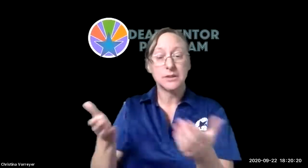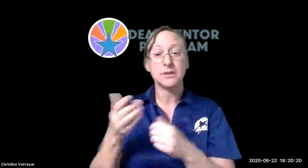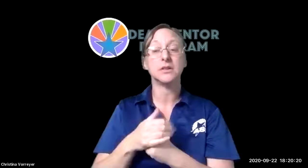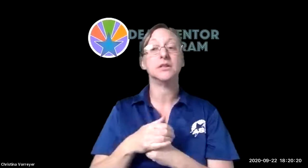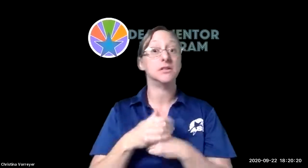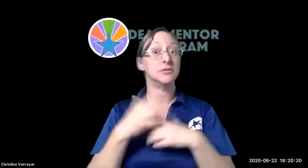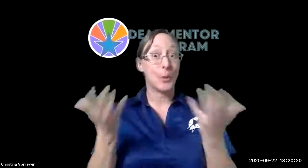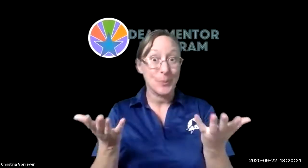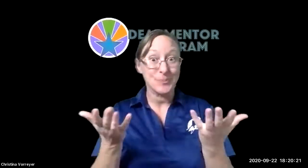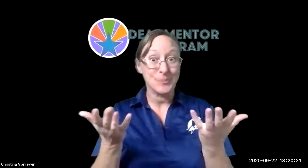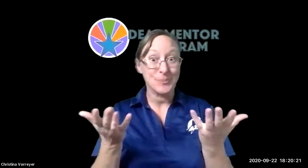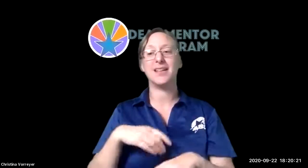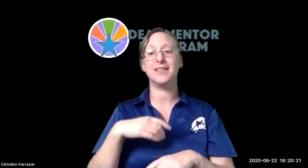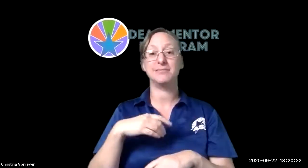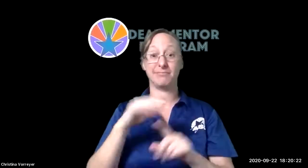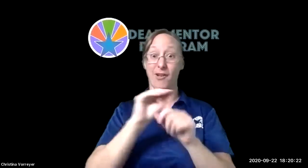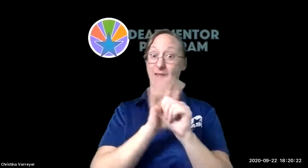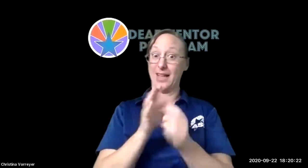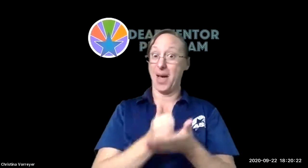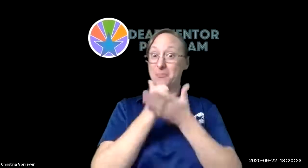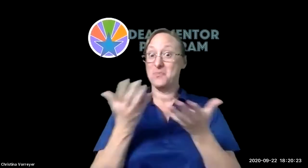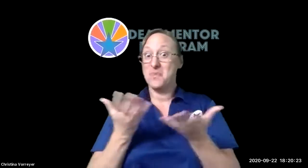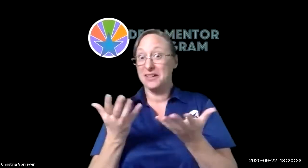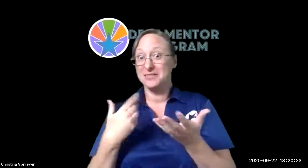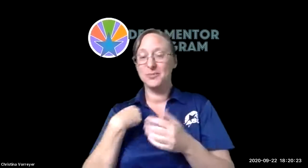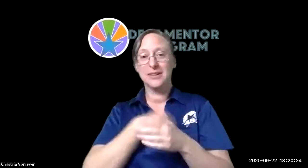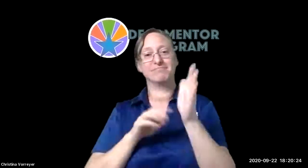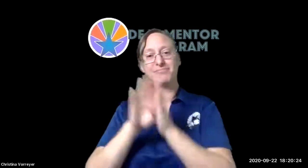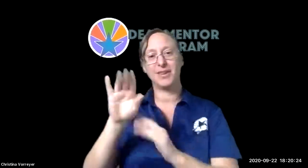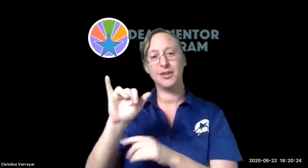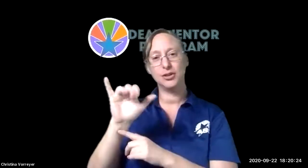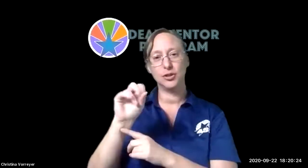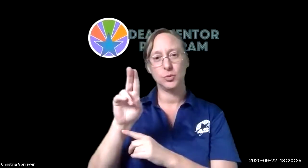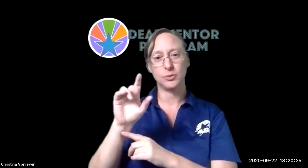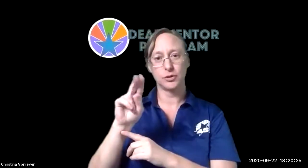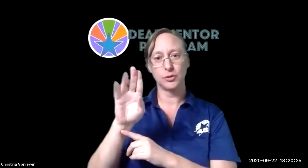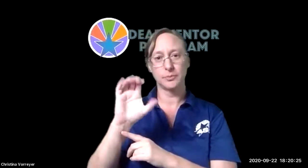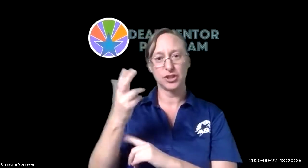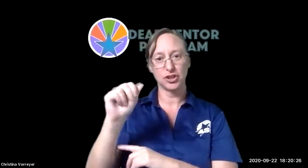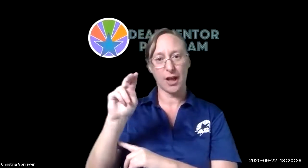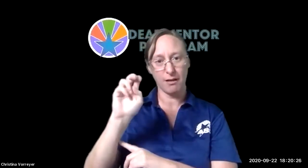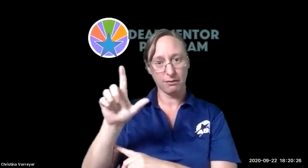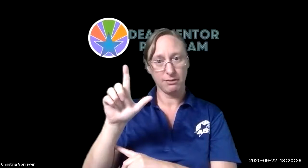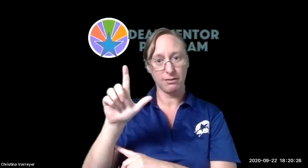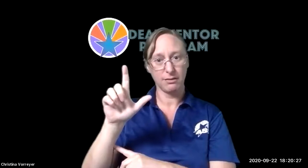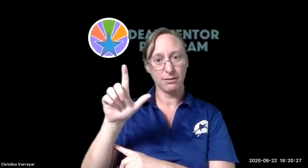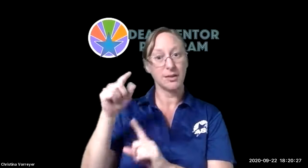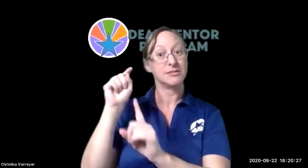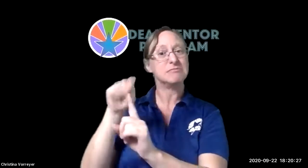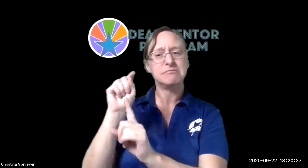asl resources that they need so um coronavirus has helped in some ways